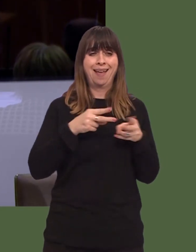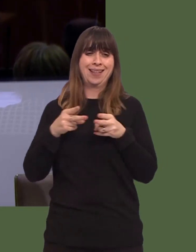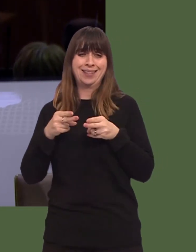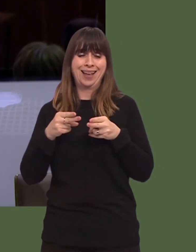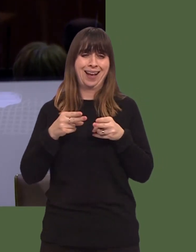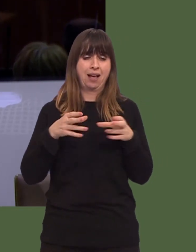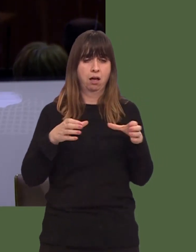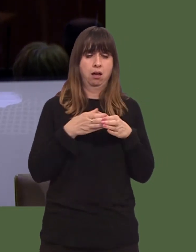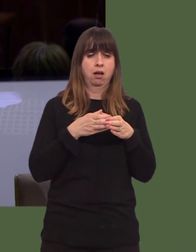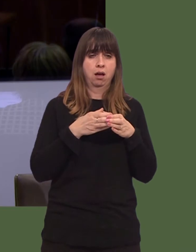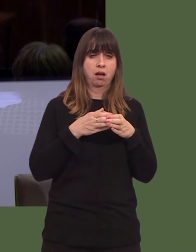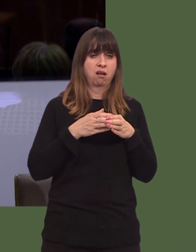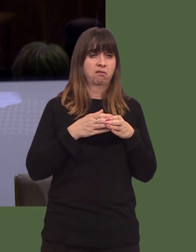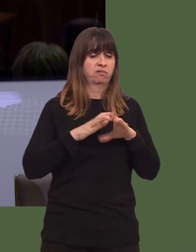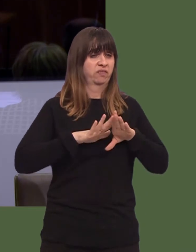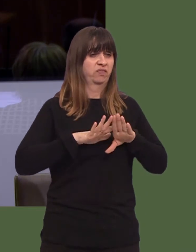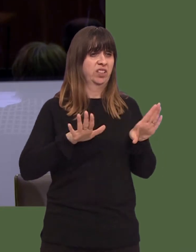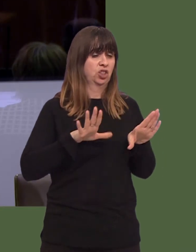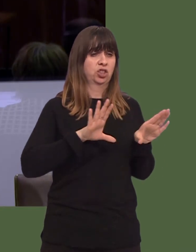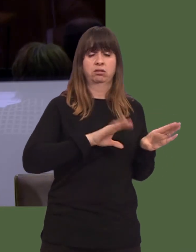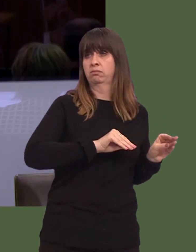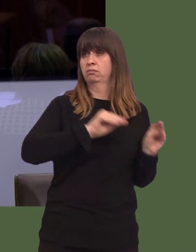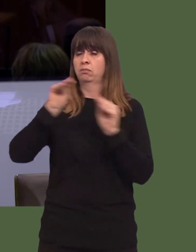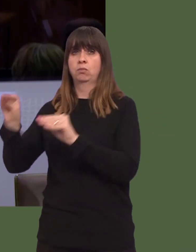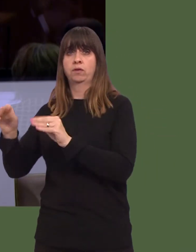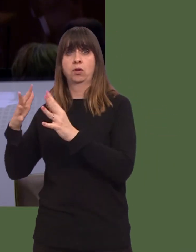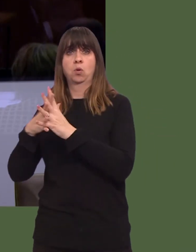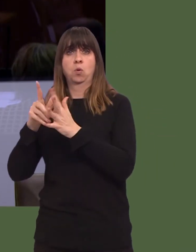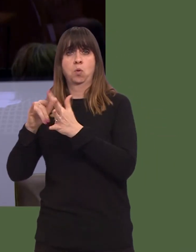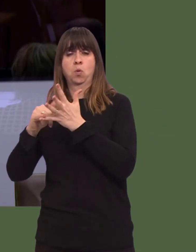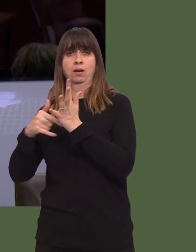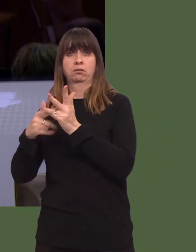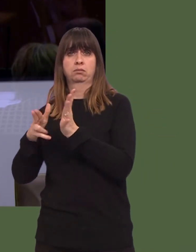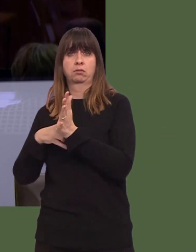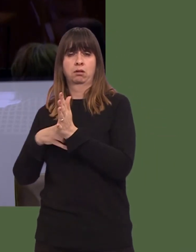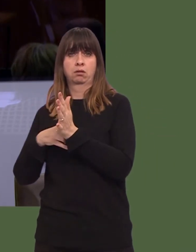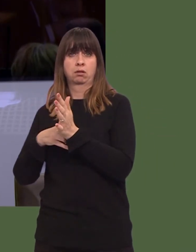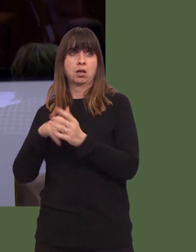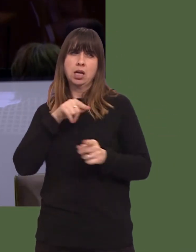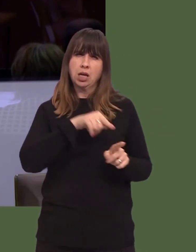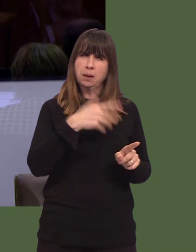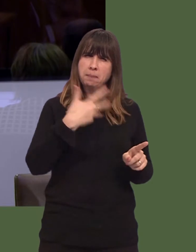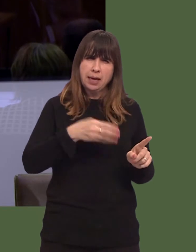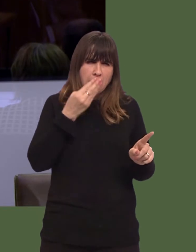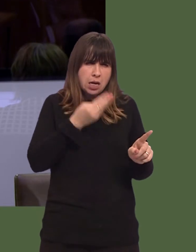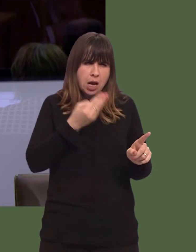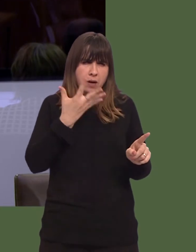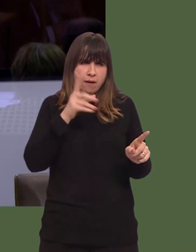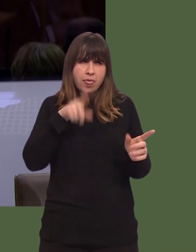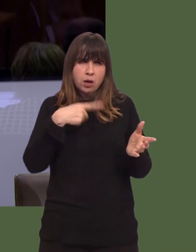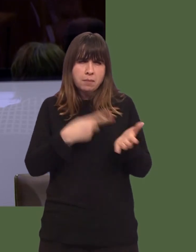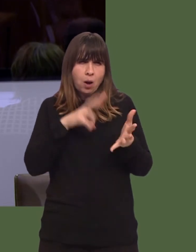However, it has been revealed that Newsquest received £95,000 from the Welsh Government